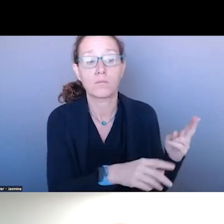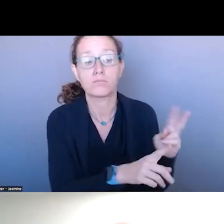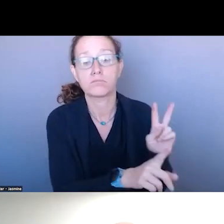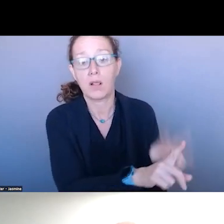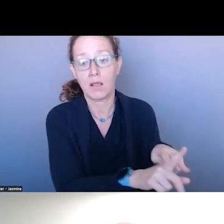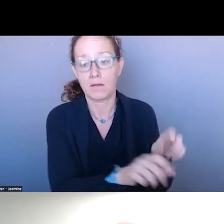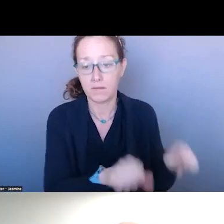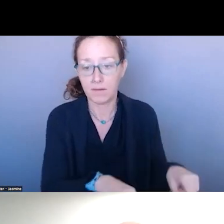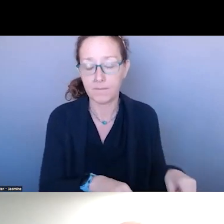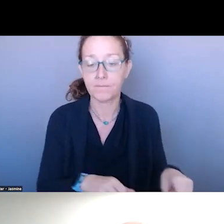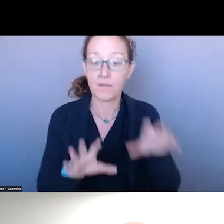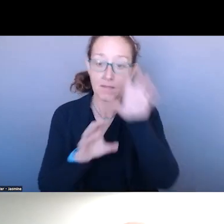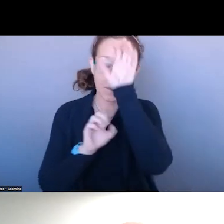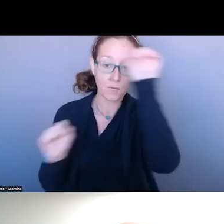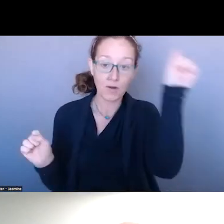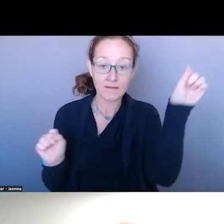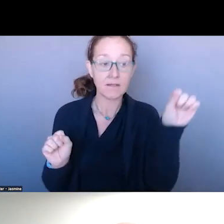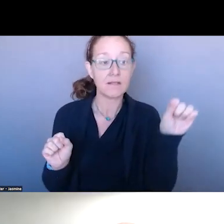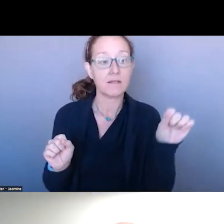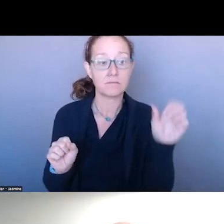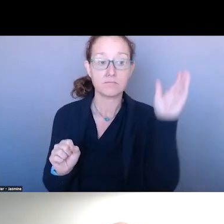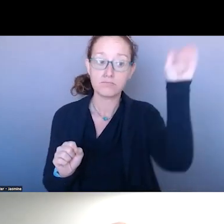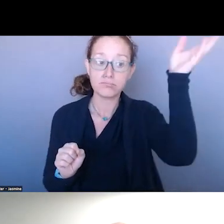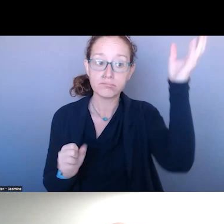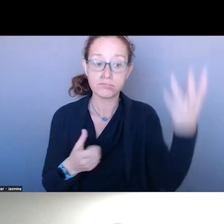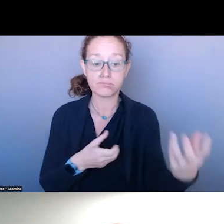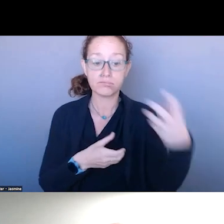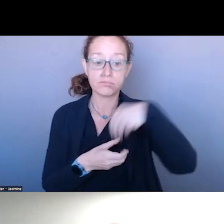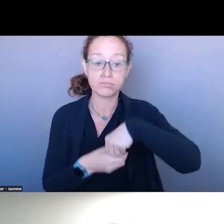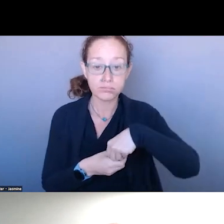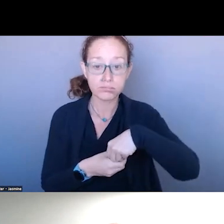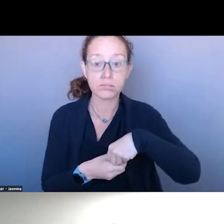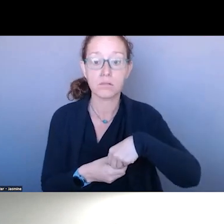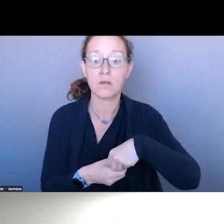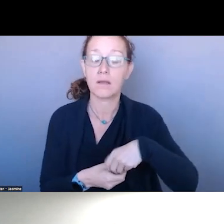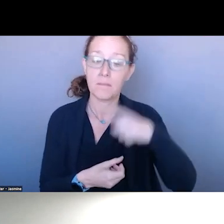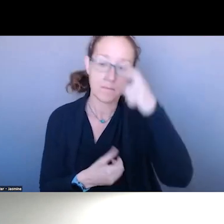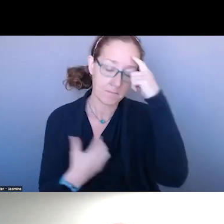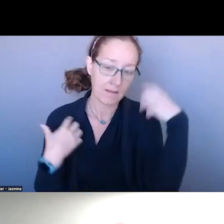HEALTH CARE POLICIES AND CALL FOR BIPARTISANSHIP -- THESE EFFORTS